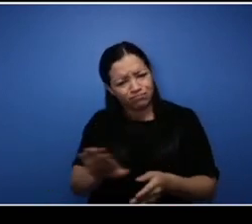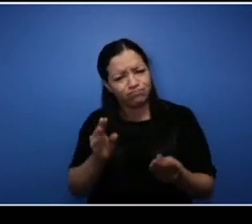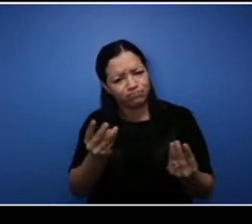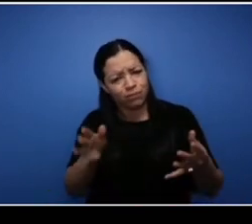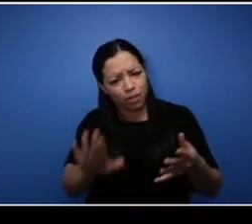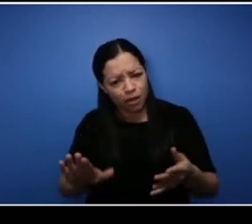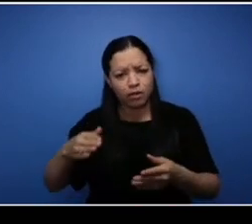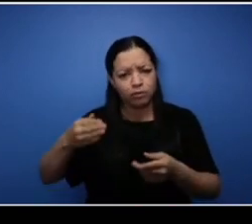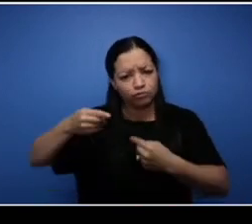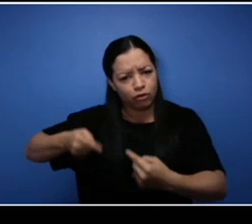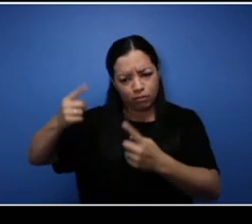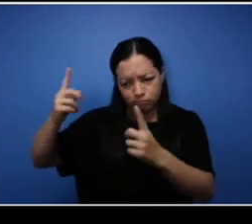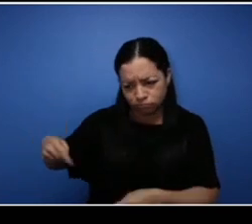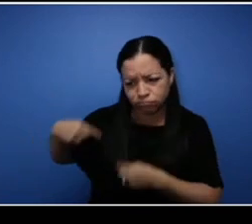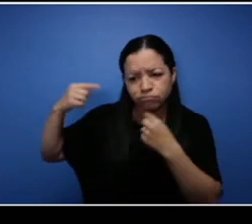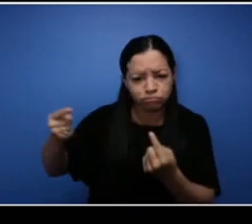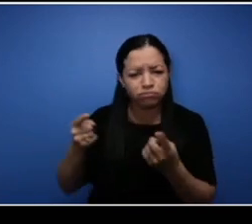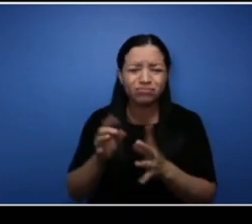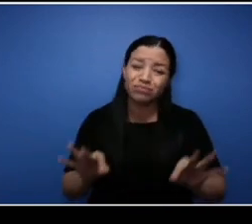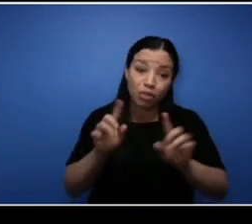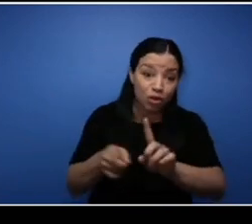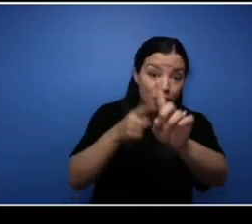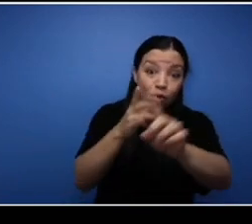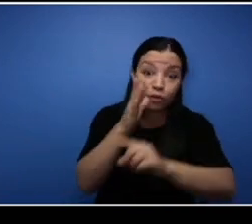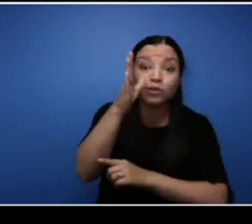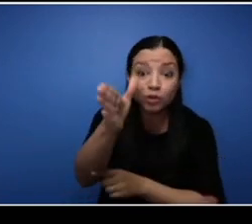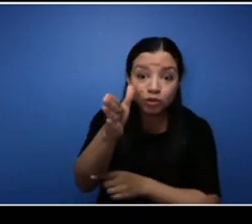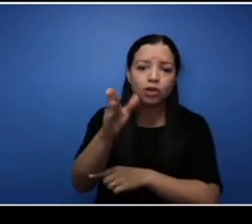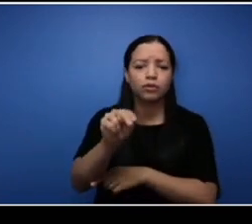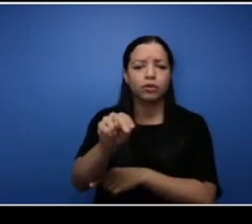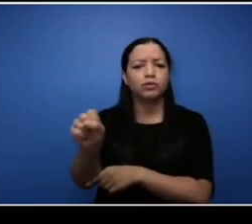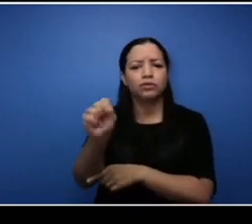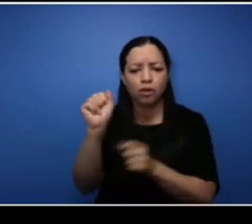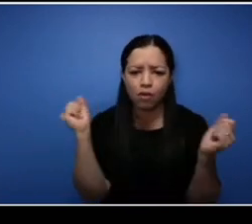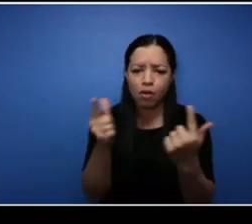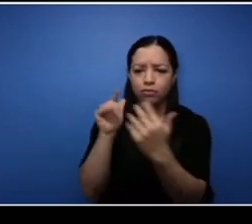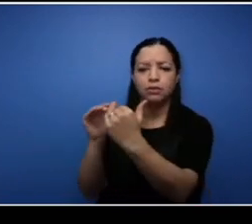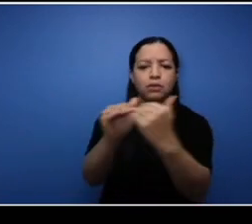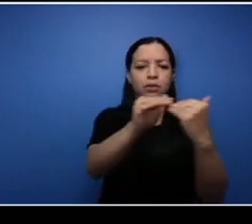a more equitable Nova Scotia, and please let's never forget that we are better together than